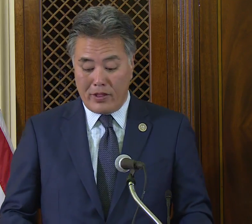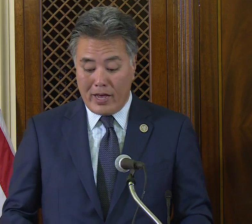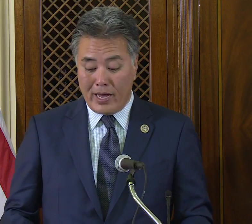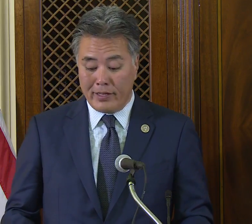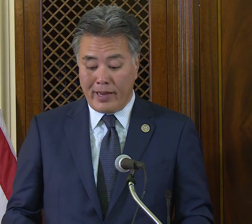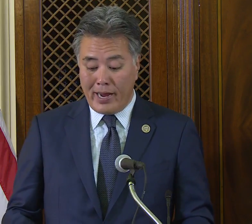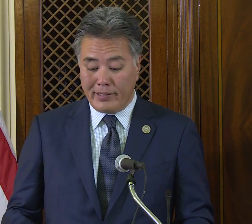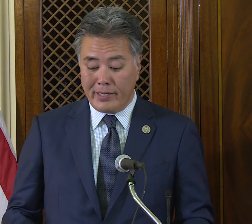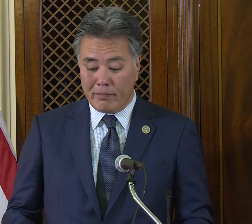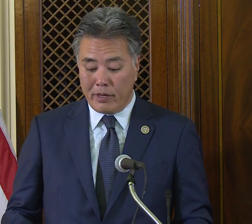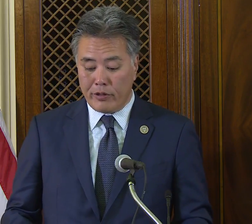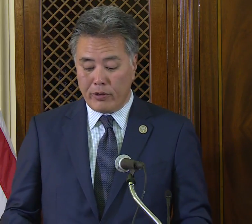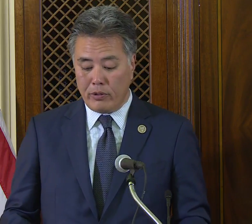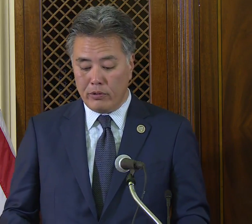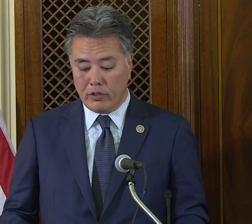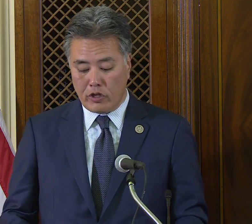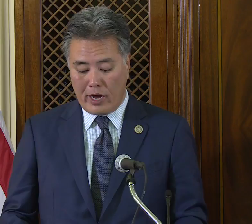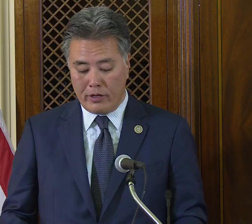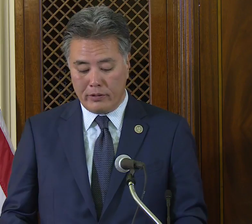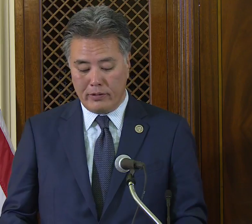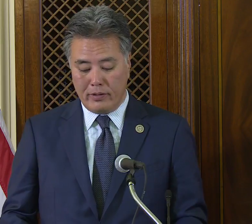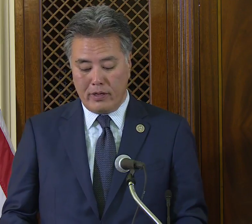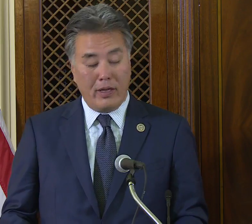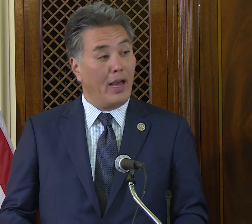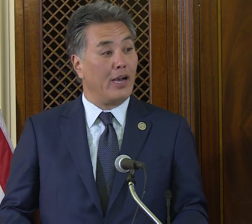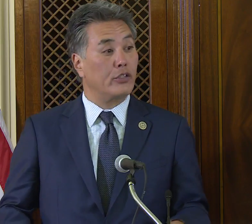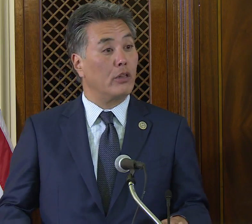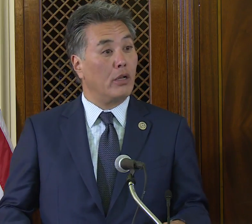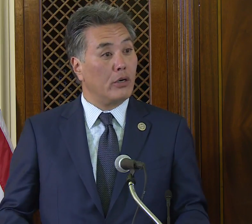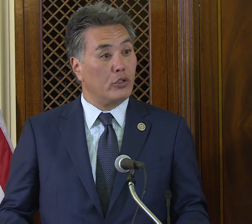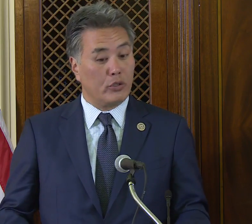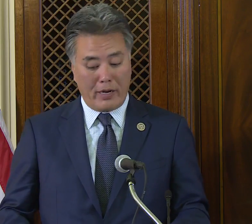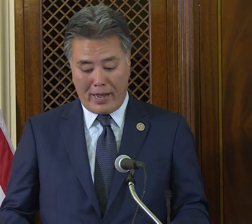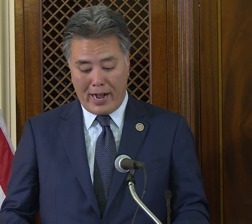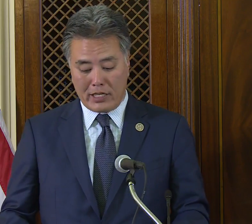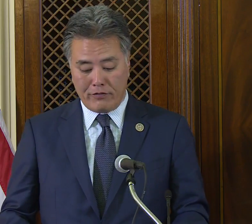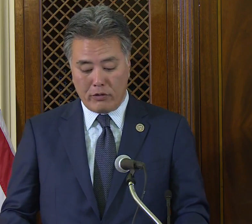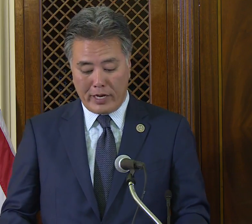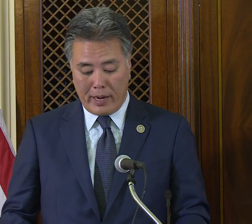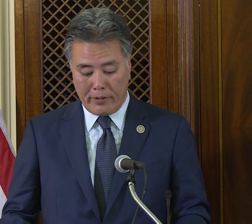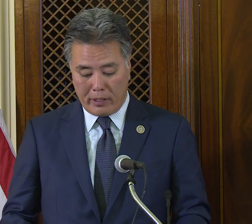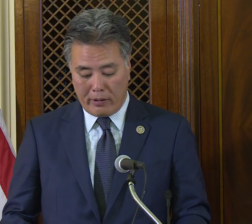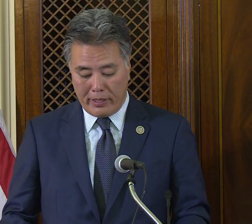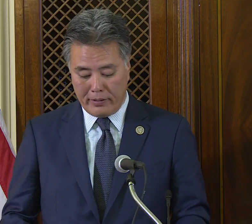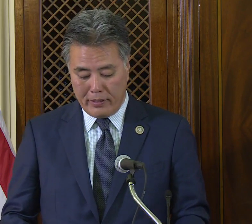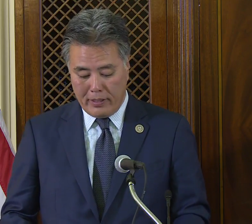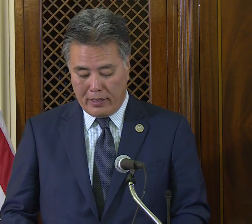that an 18-month-old child has a larger active vocabulary,